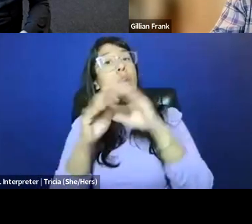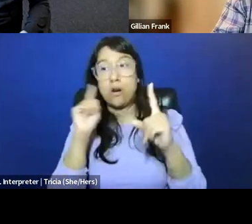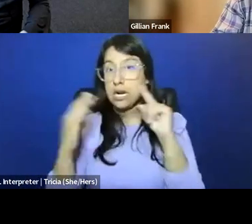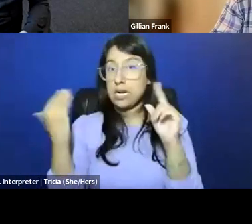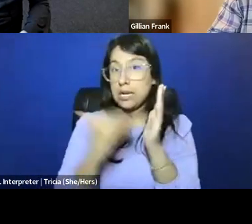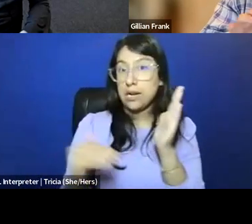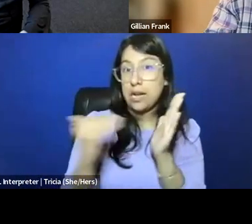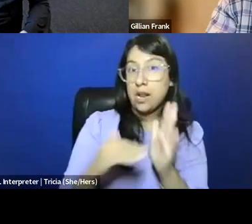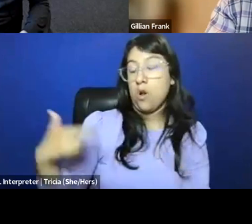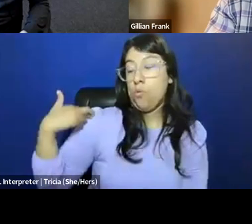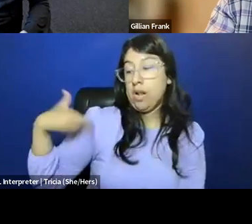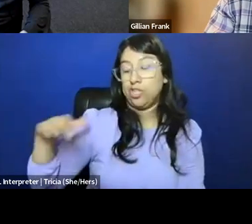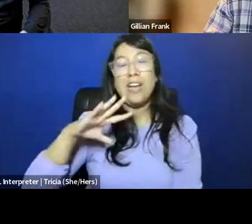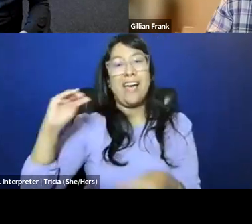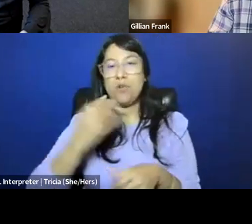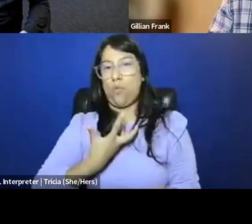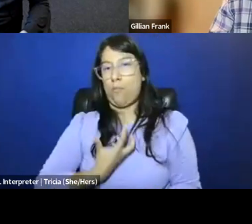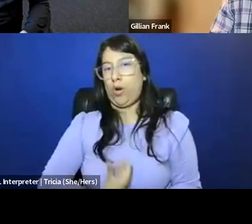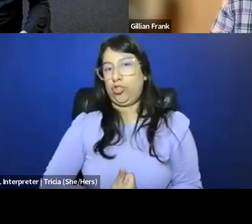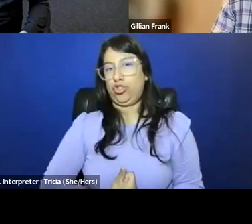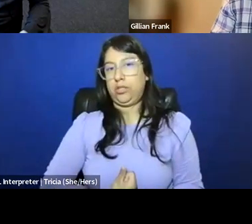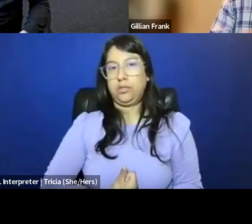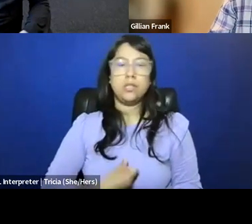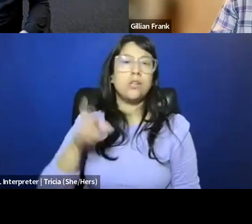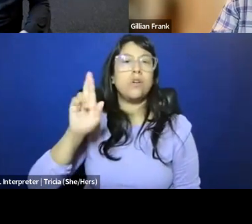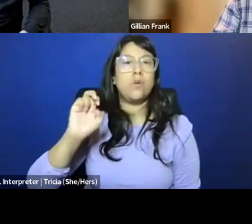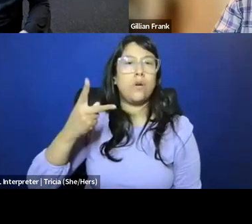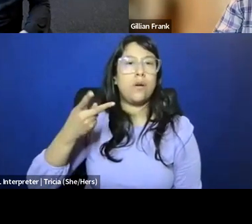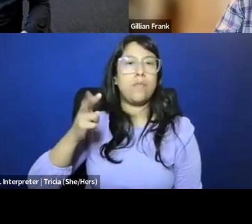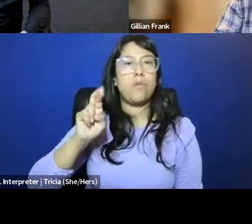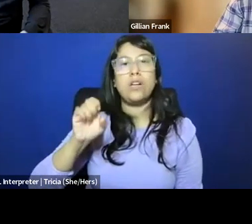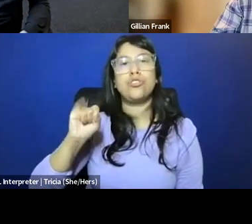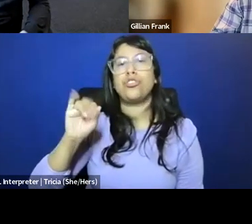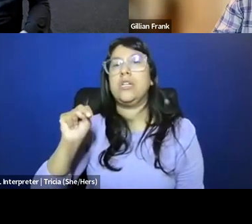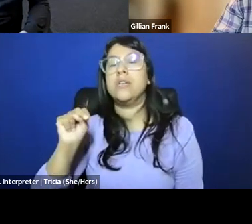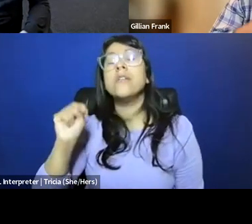has been a story of religion and repression. But I wanna just draw one broad arc, which is to say